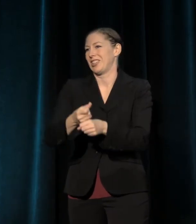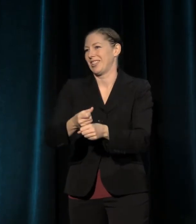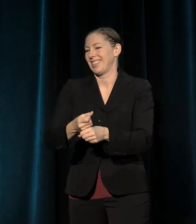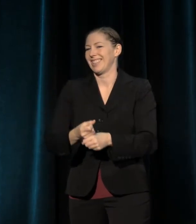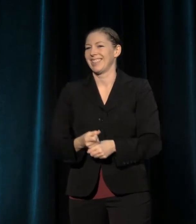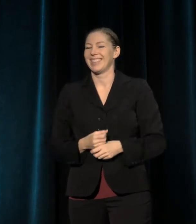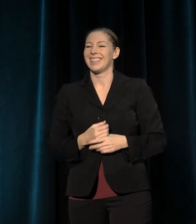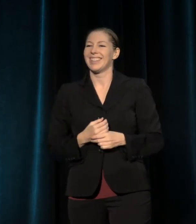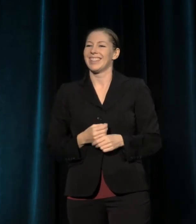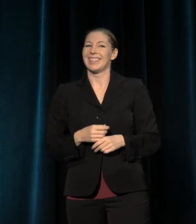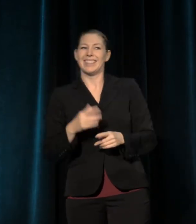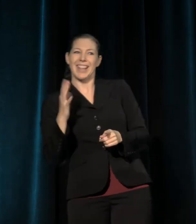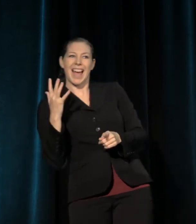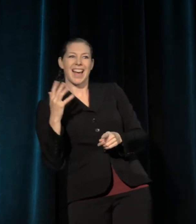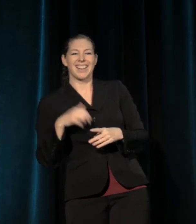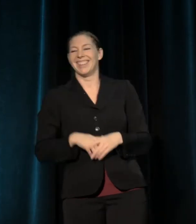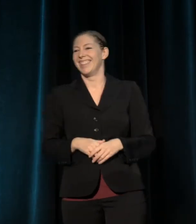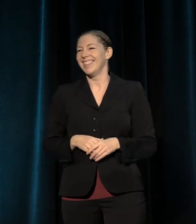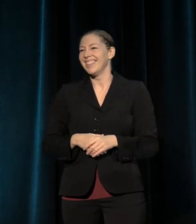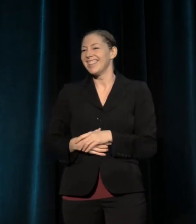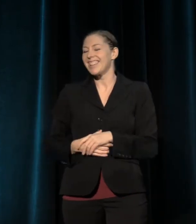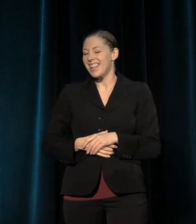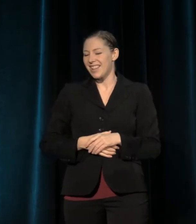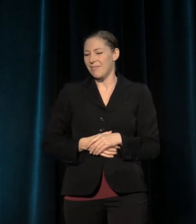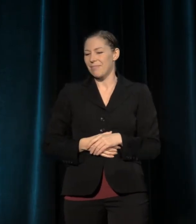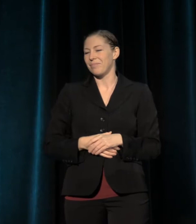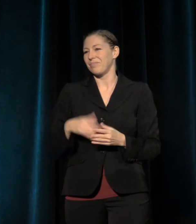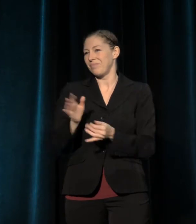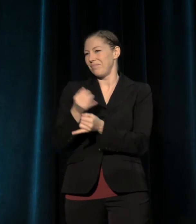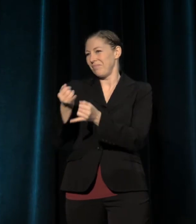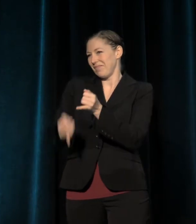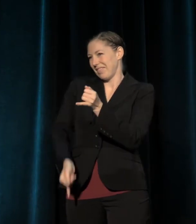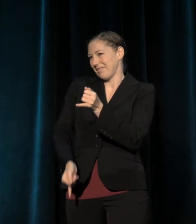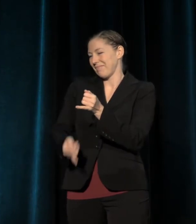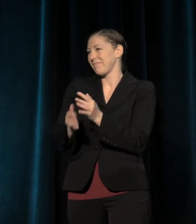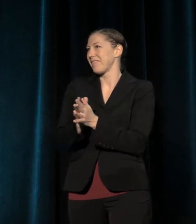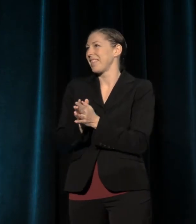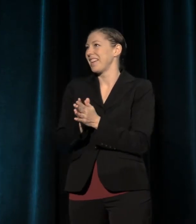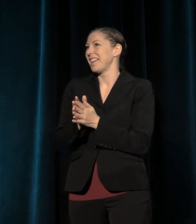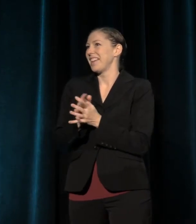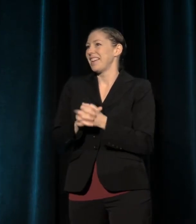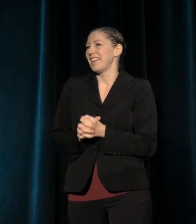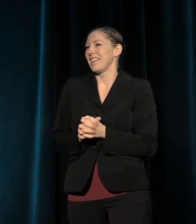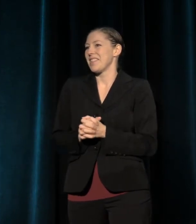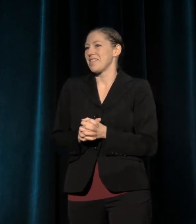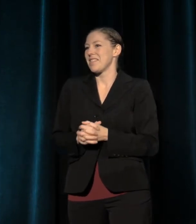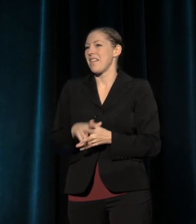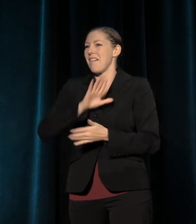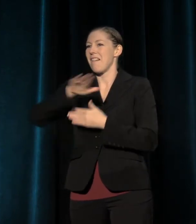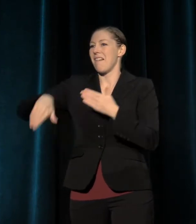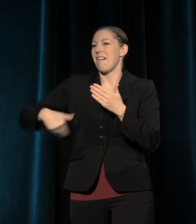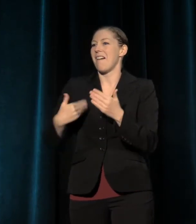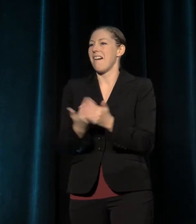And in closing, I have a message for all of the Berkeley Reptiles who are here today, and that includes you --